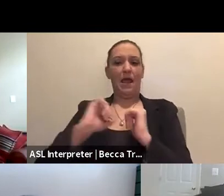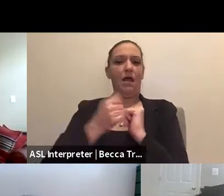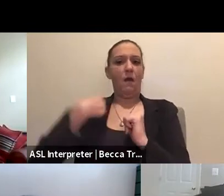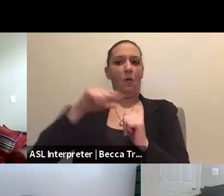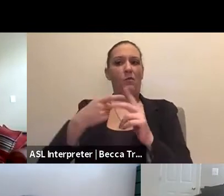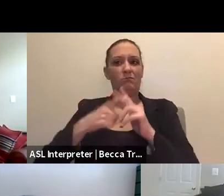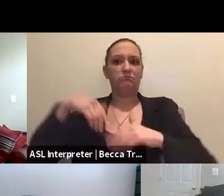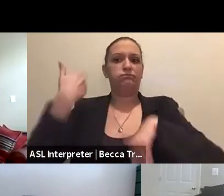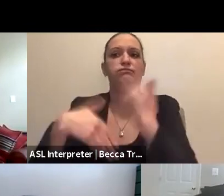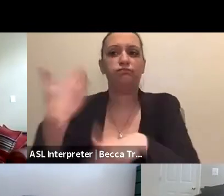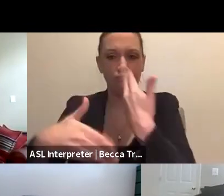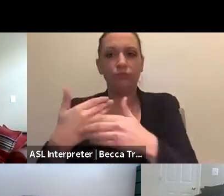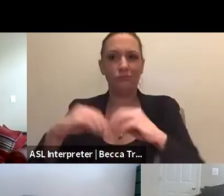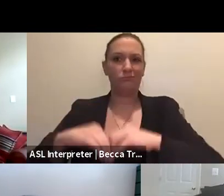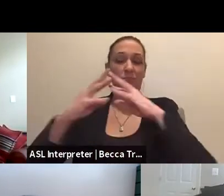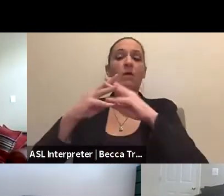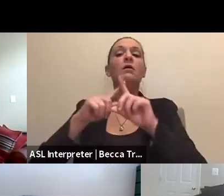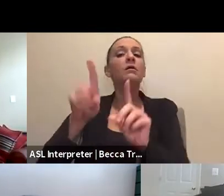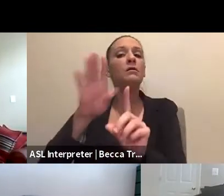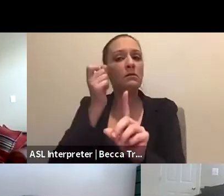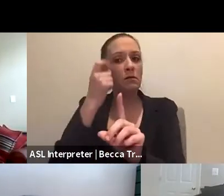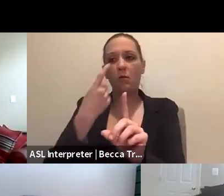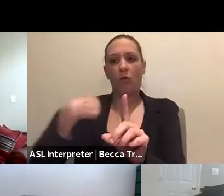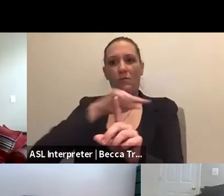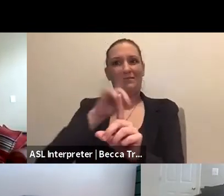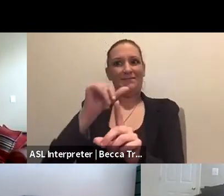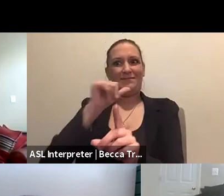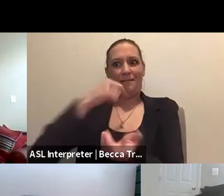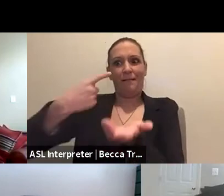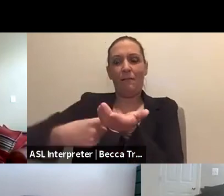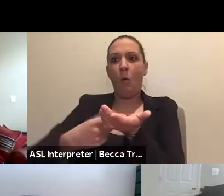However, we didn't talk about what we do 60,000 times a year